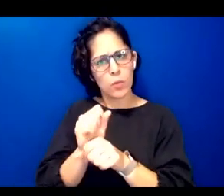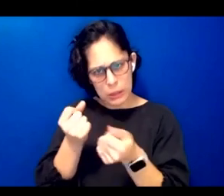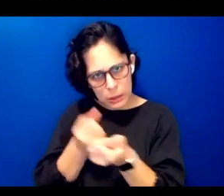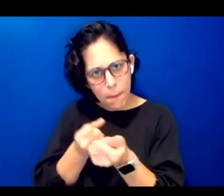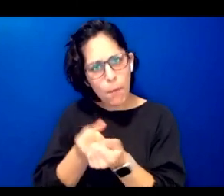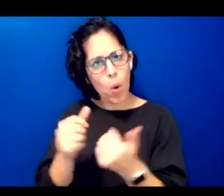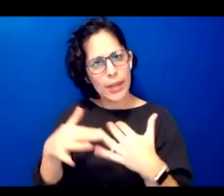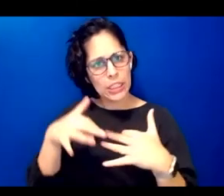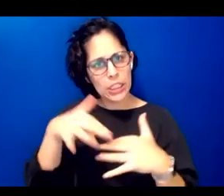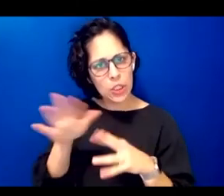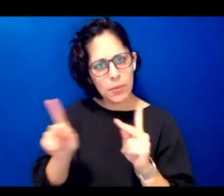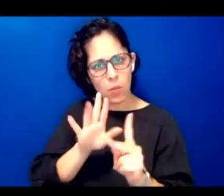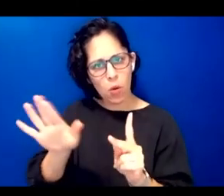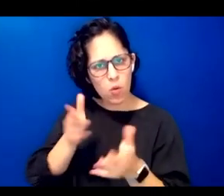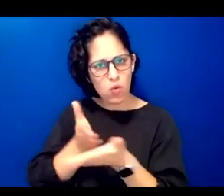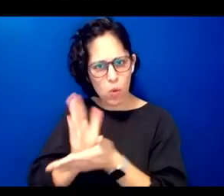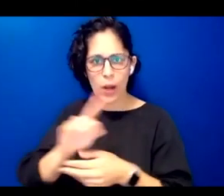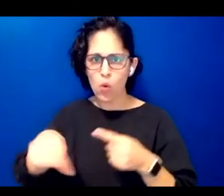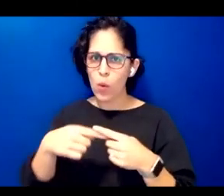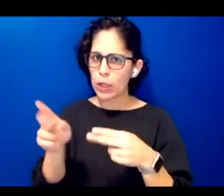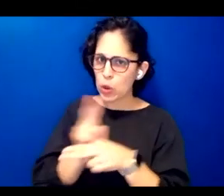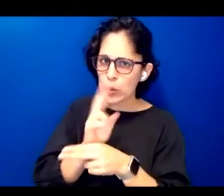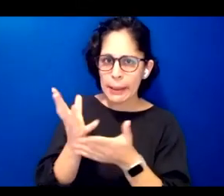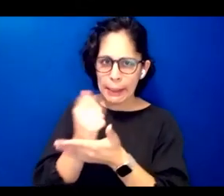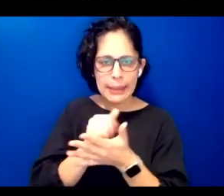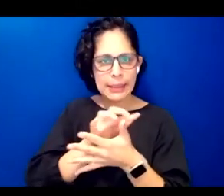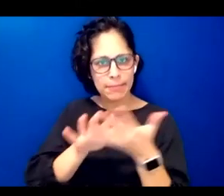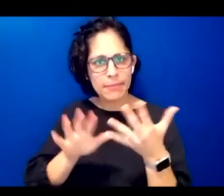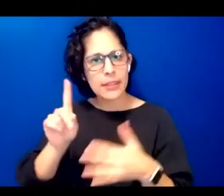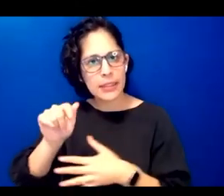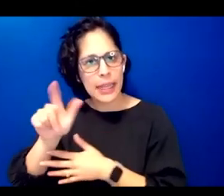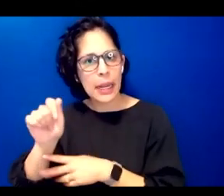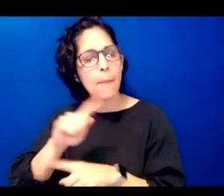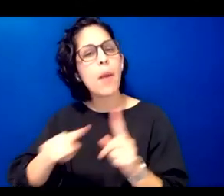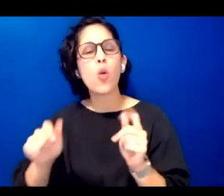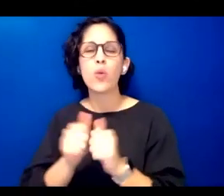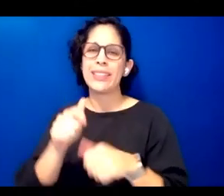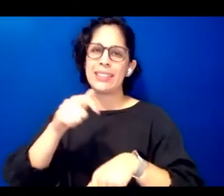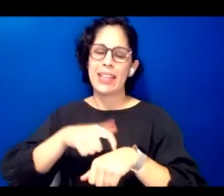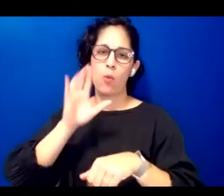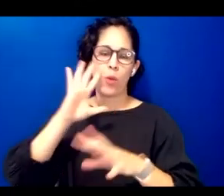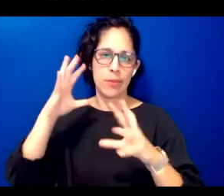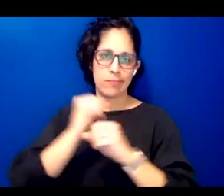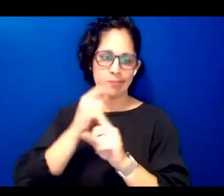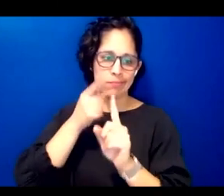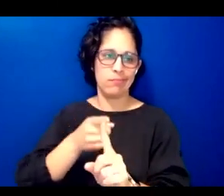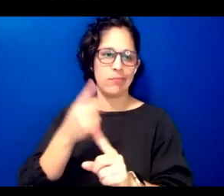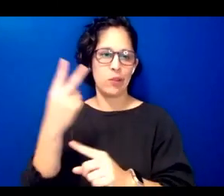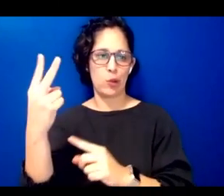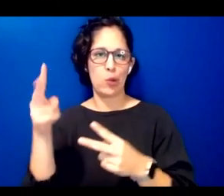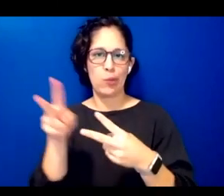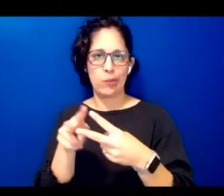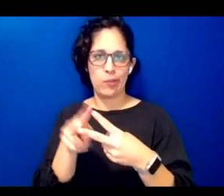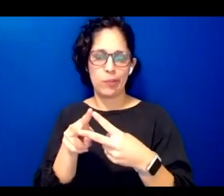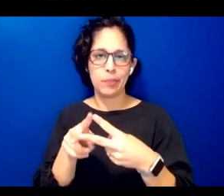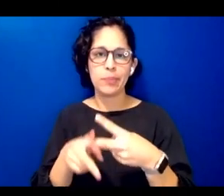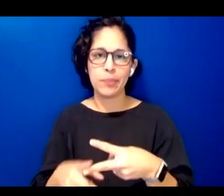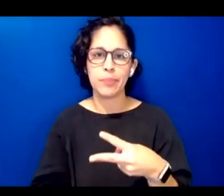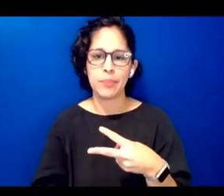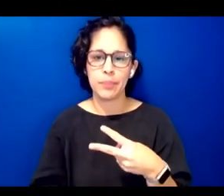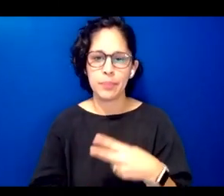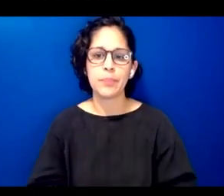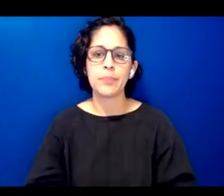rights when it comes to data but in the interest of time we'll direct you to these two networks